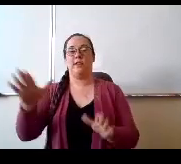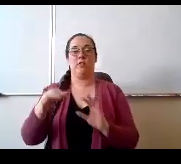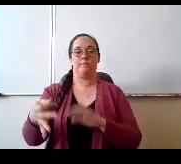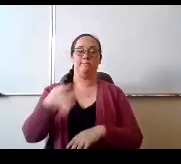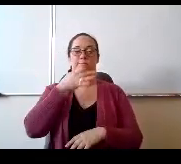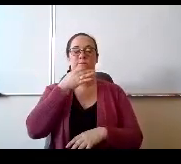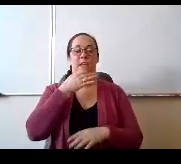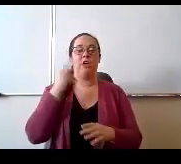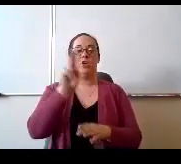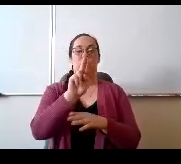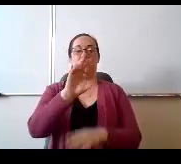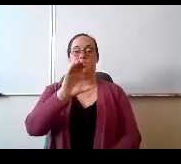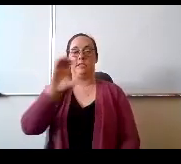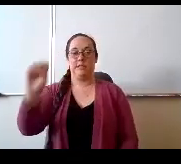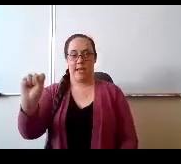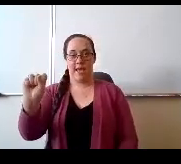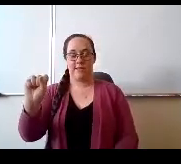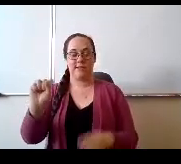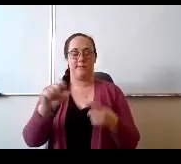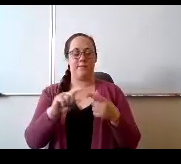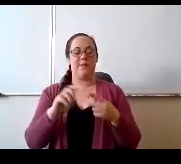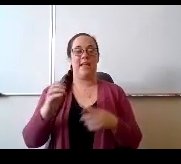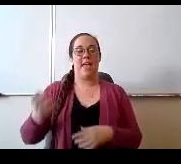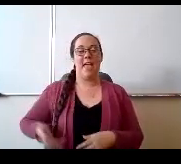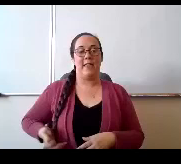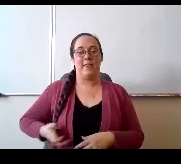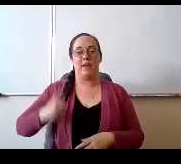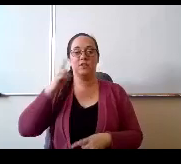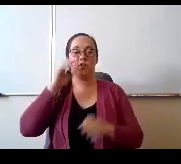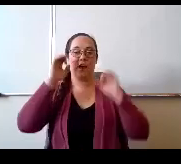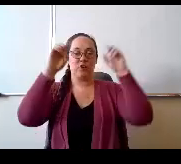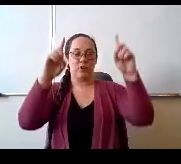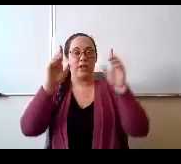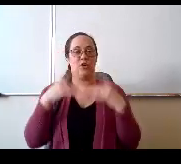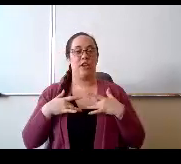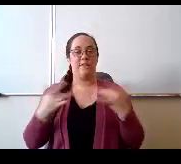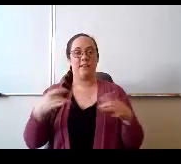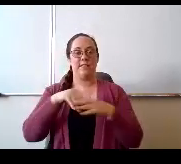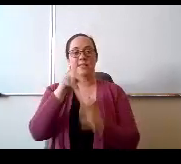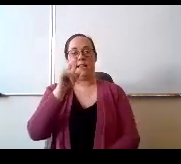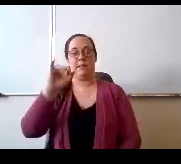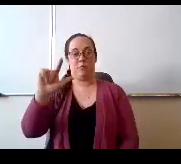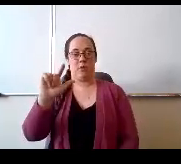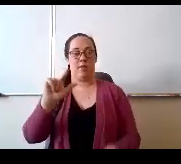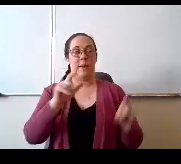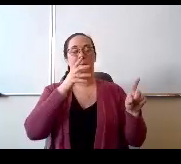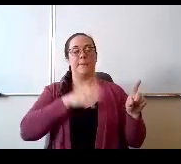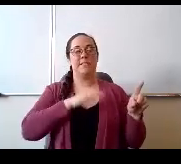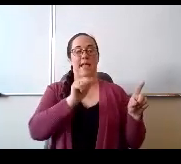University of Colorado Colorado Springs ethics for educator events in April. Miss Allen will share her knowledge